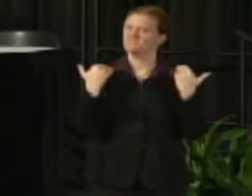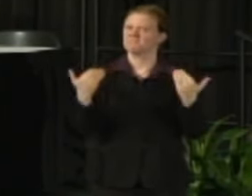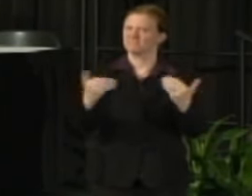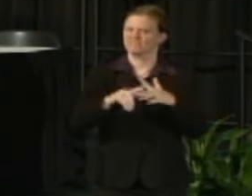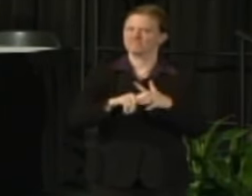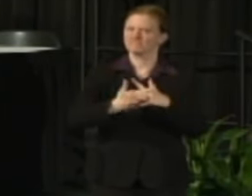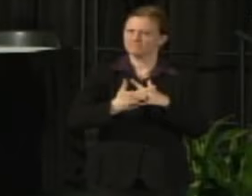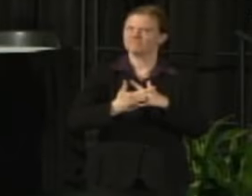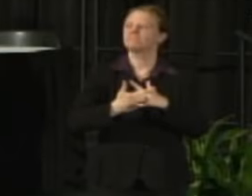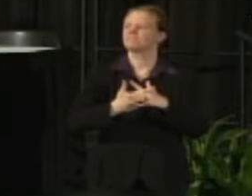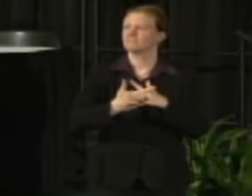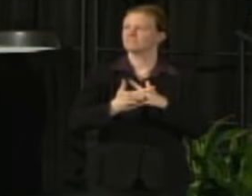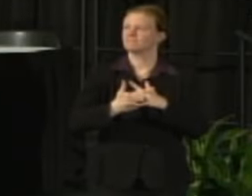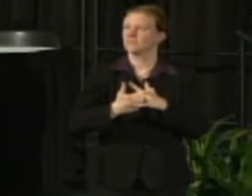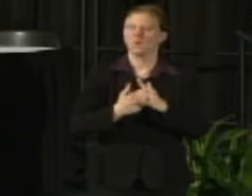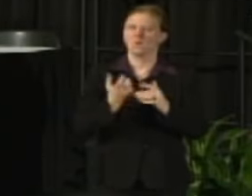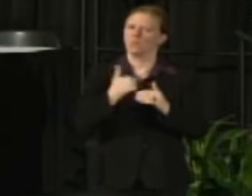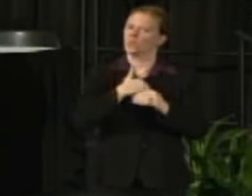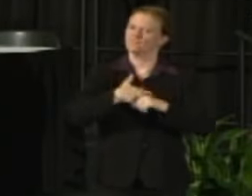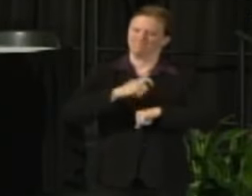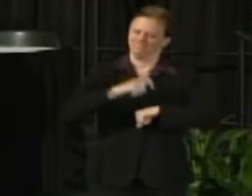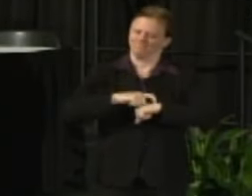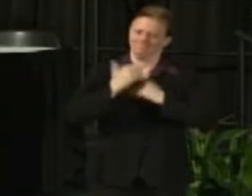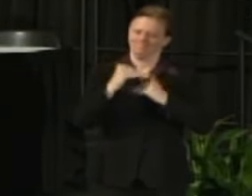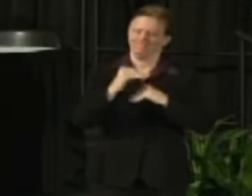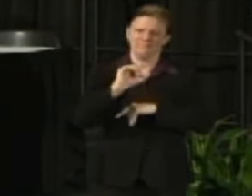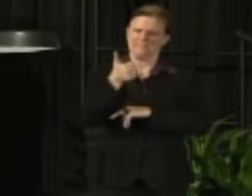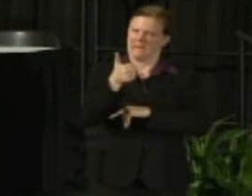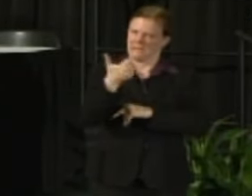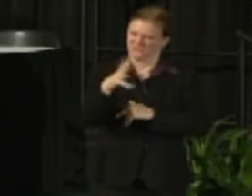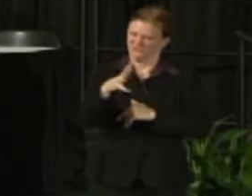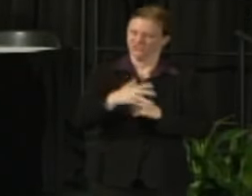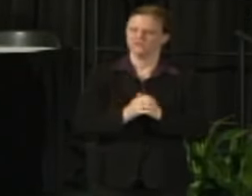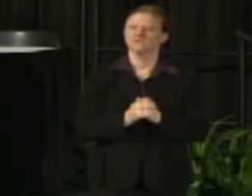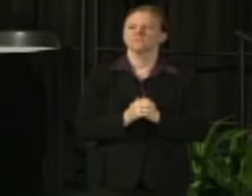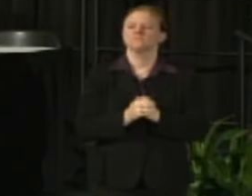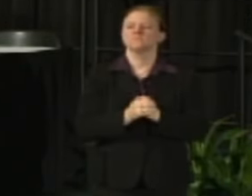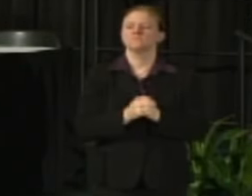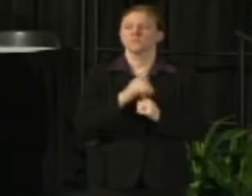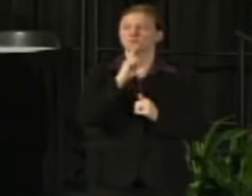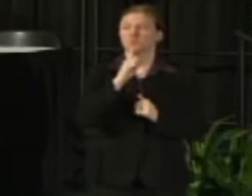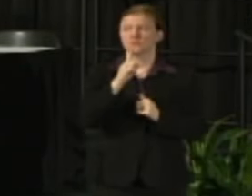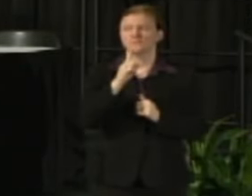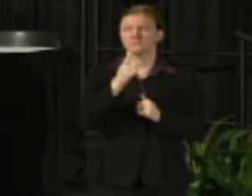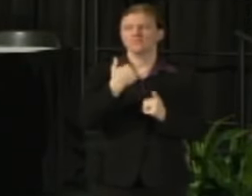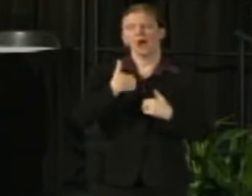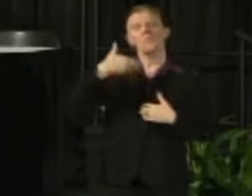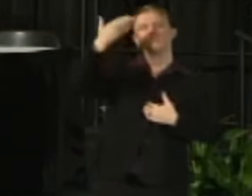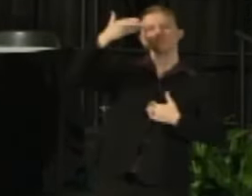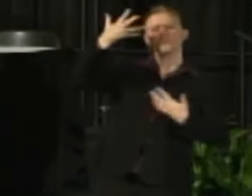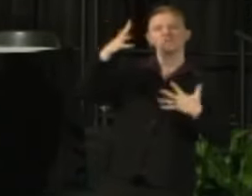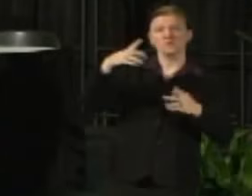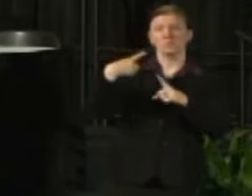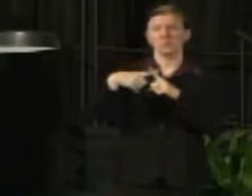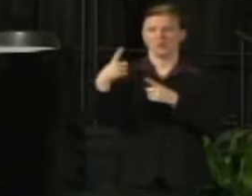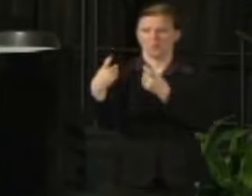We're going to have a hard stop at 10 and I want to provide as much time as we can for some of the Q and A for you to be to be able to answer,